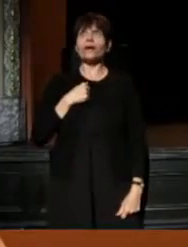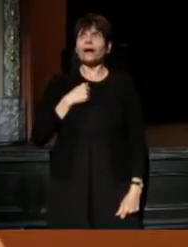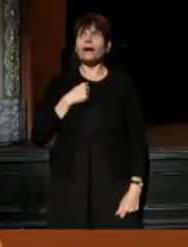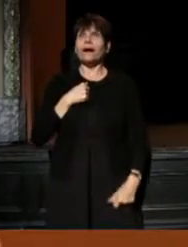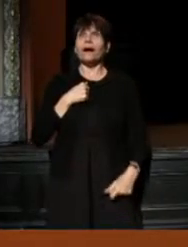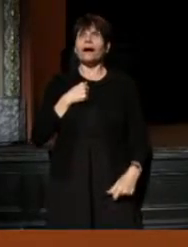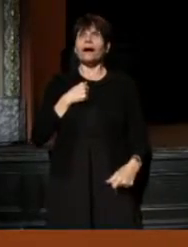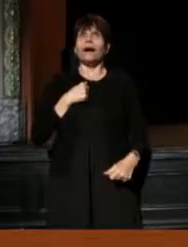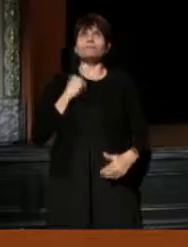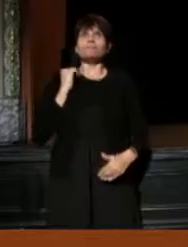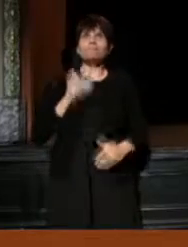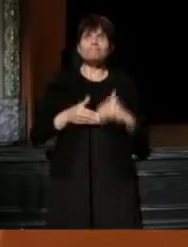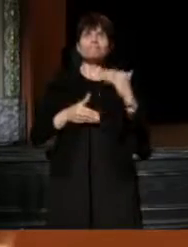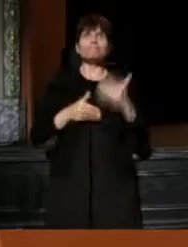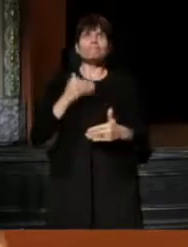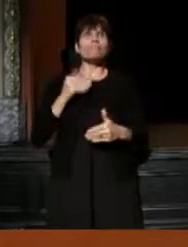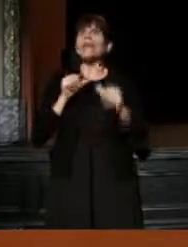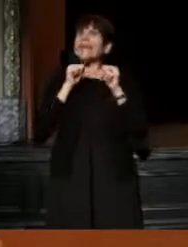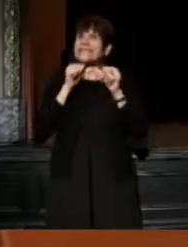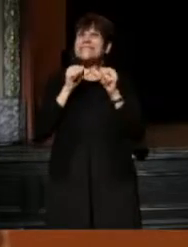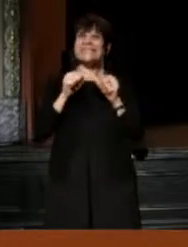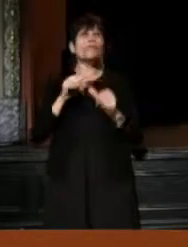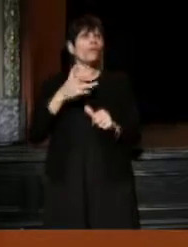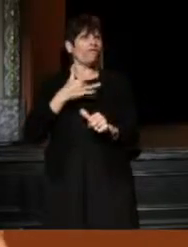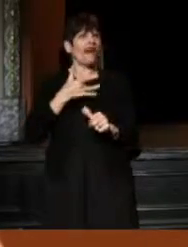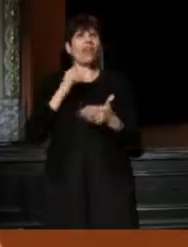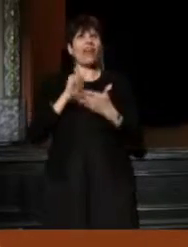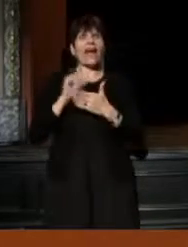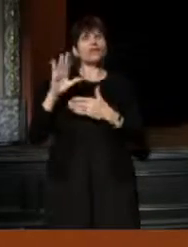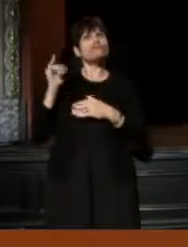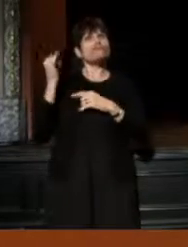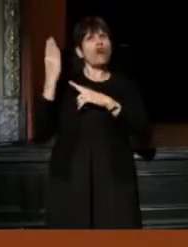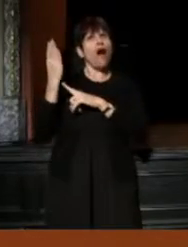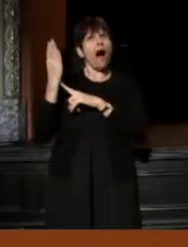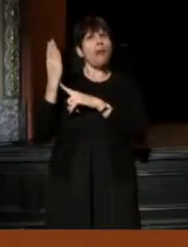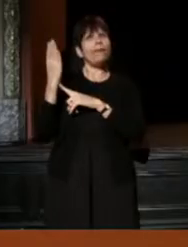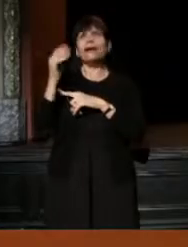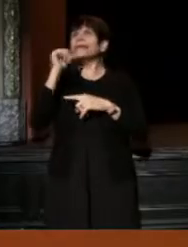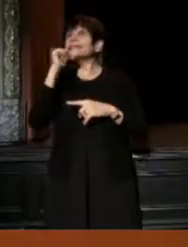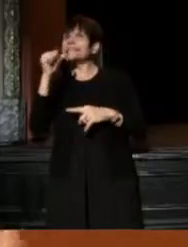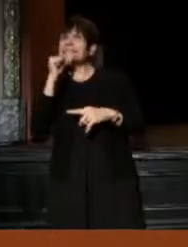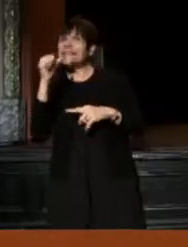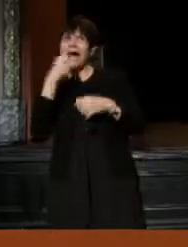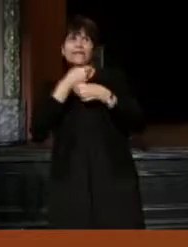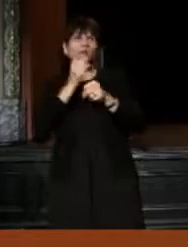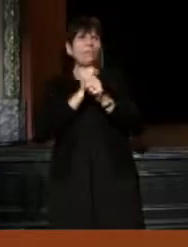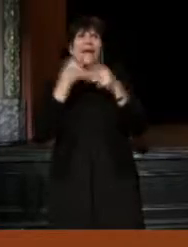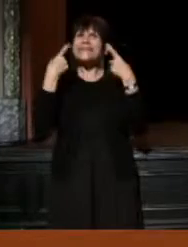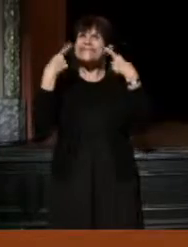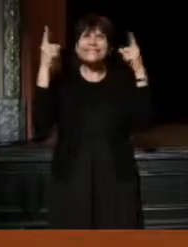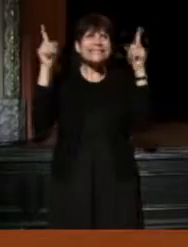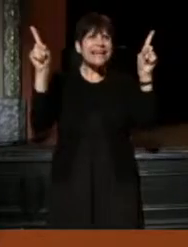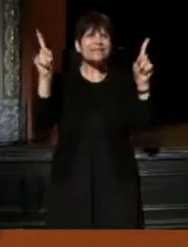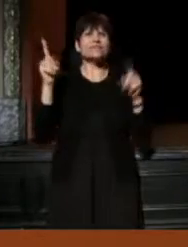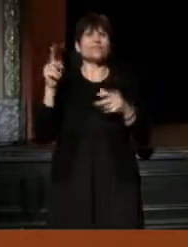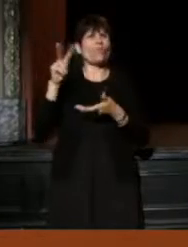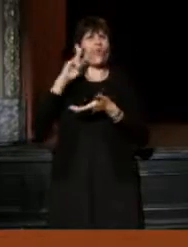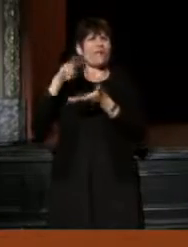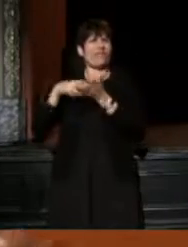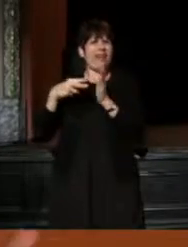And continuously feel that your job is not to make it success, whatever that means,